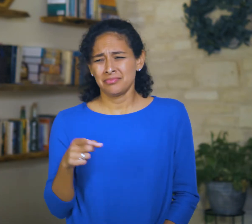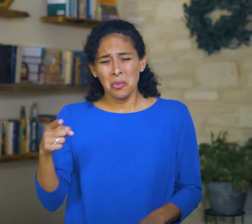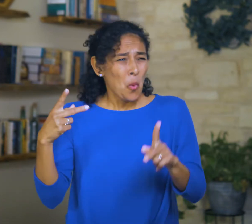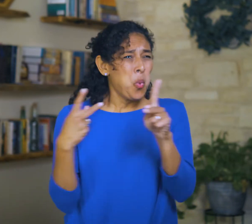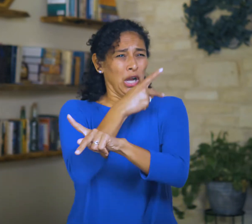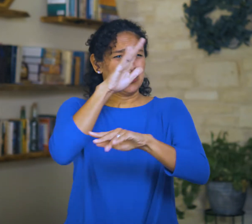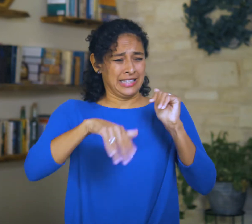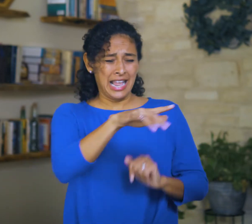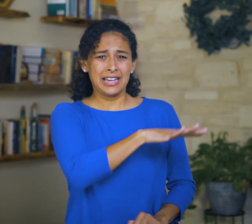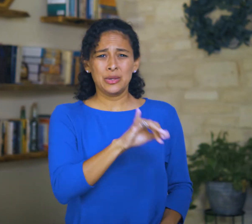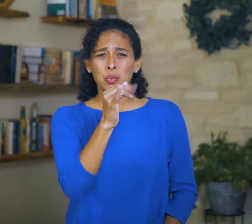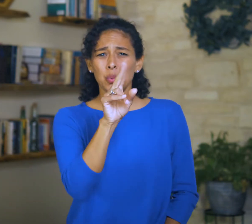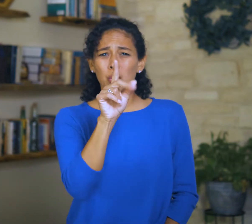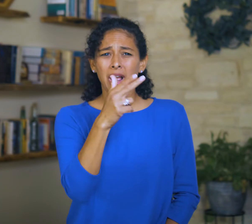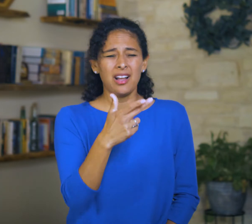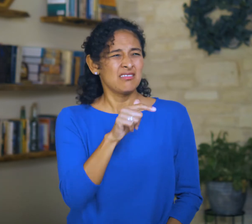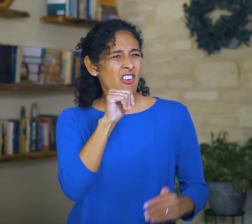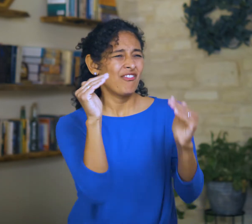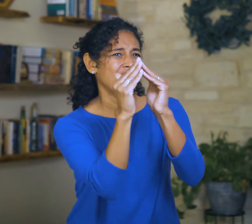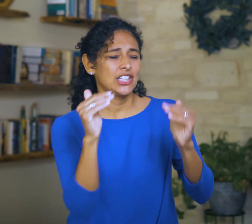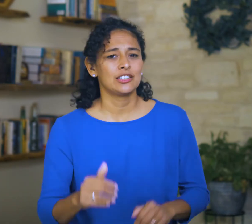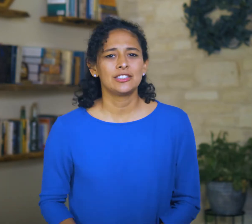They’re way worse than Judah! This isn’t fair.”